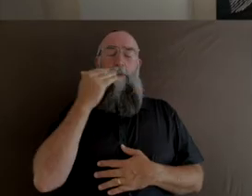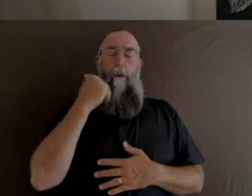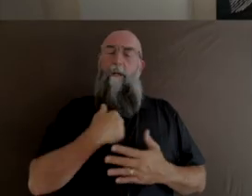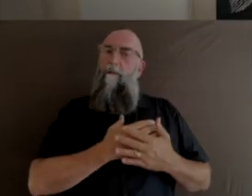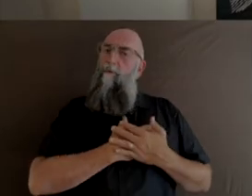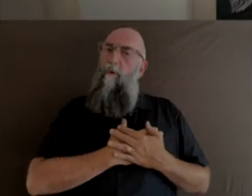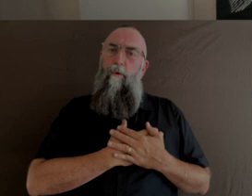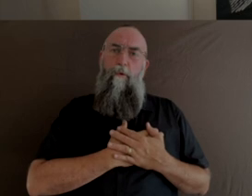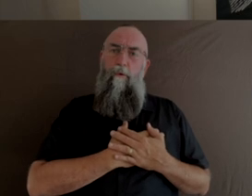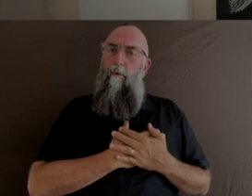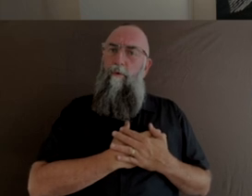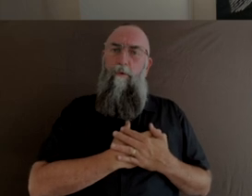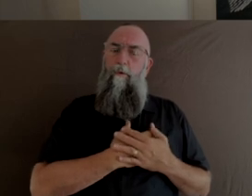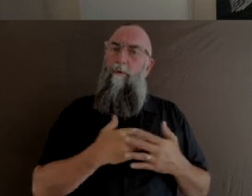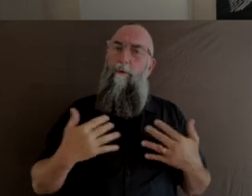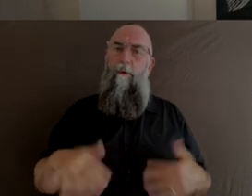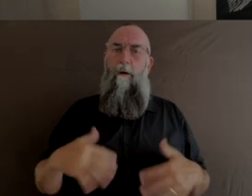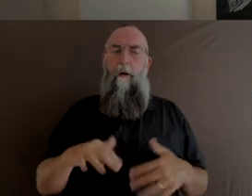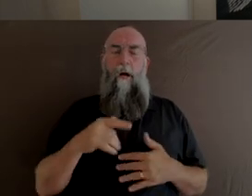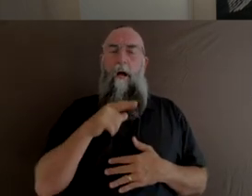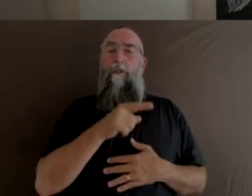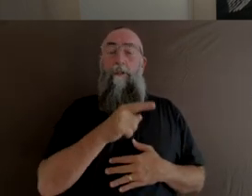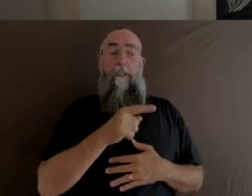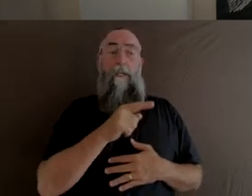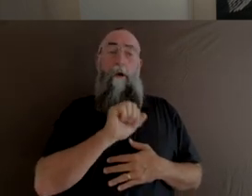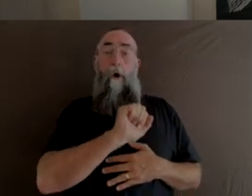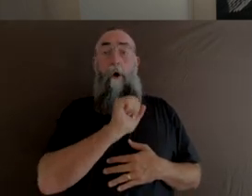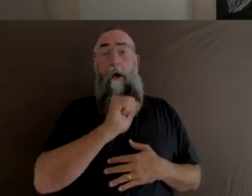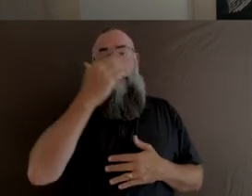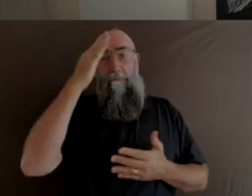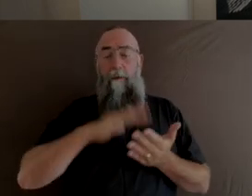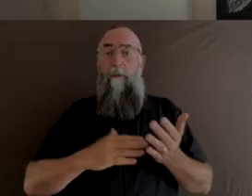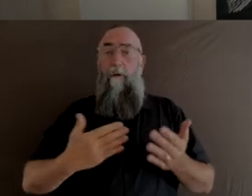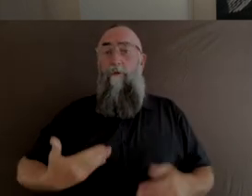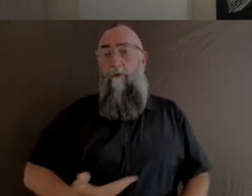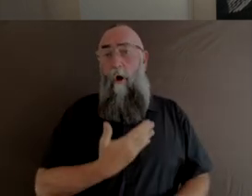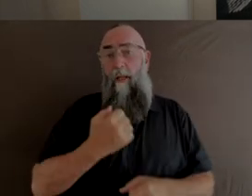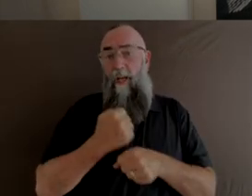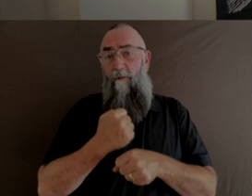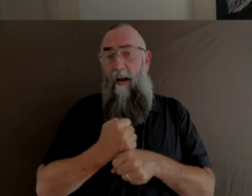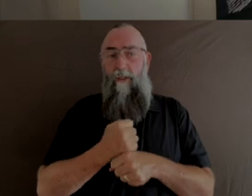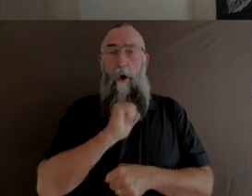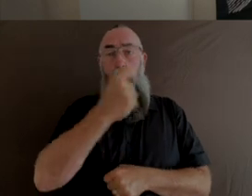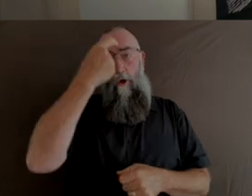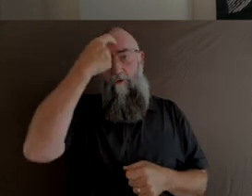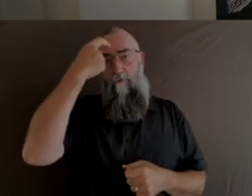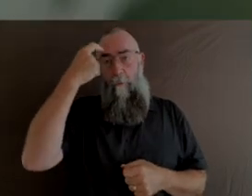She exemplifies the stolen generation and the trauma that our mob have experienced.